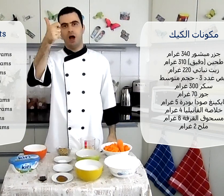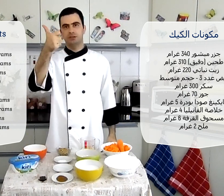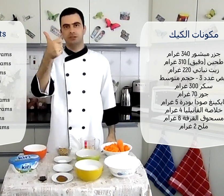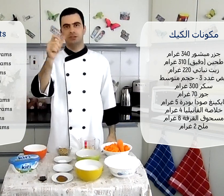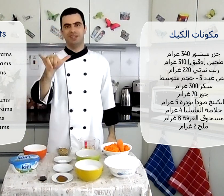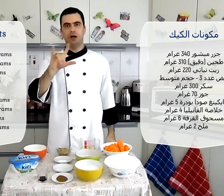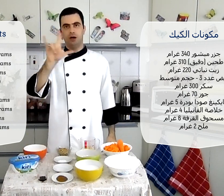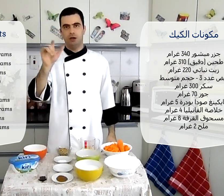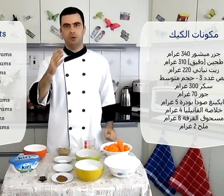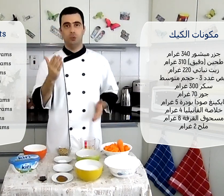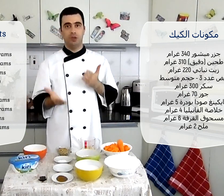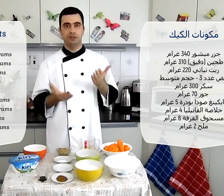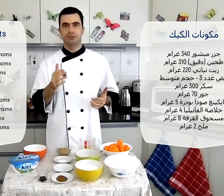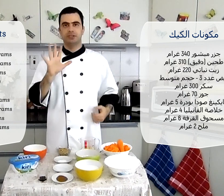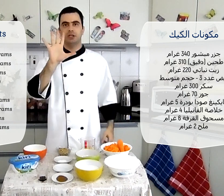Vanilla Extract خلاصة الفانيليا